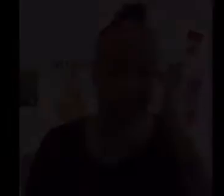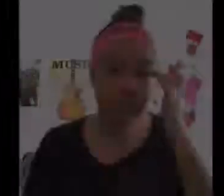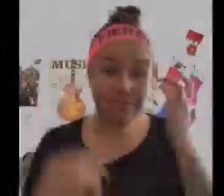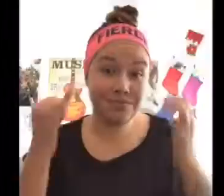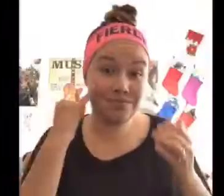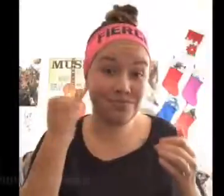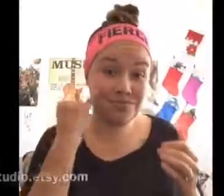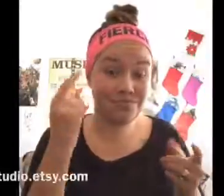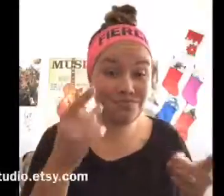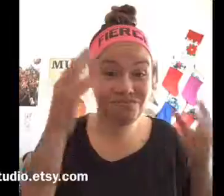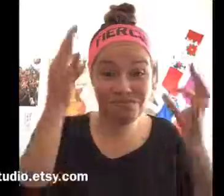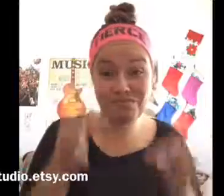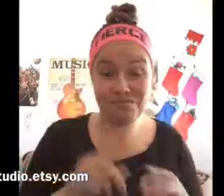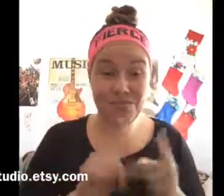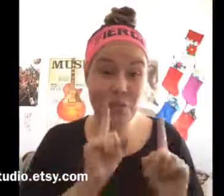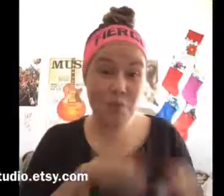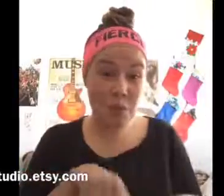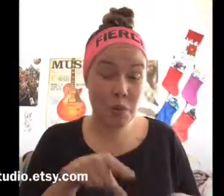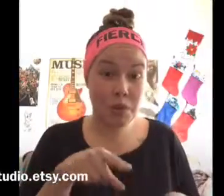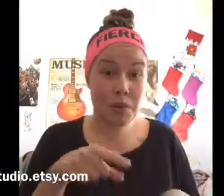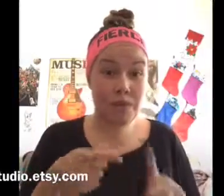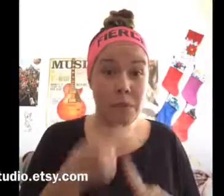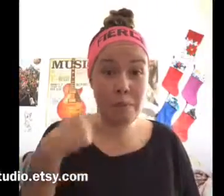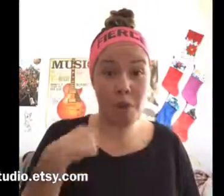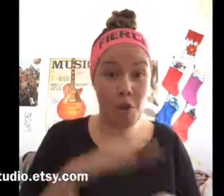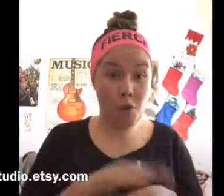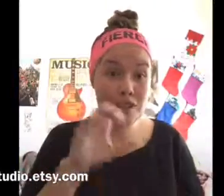If you decide to order from me..